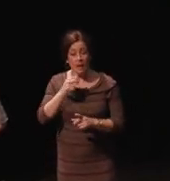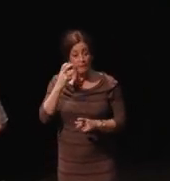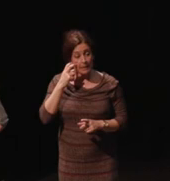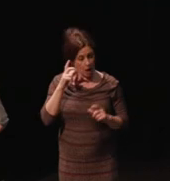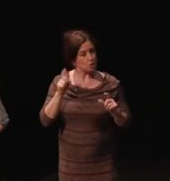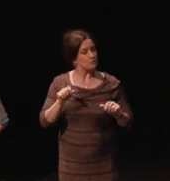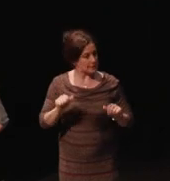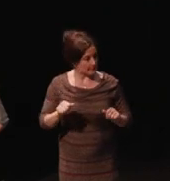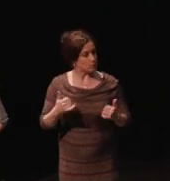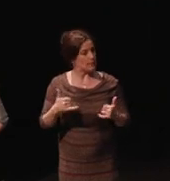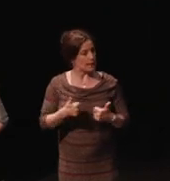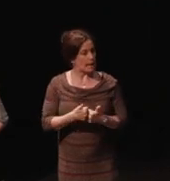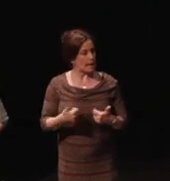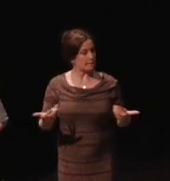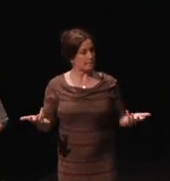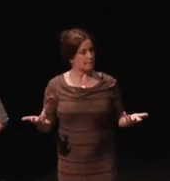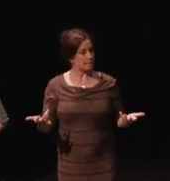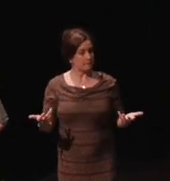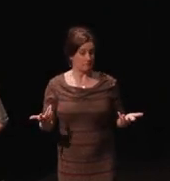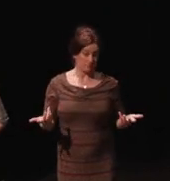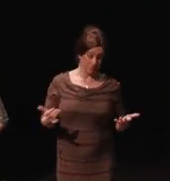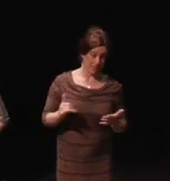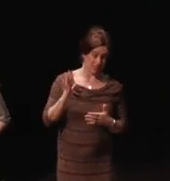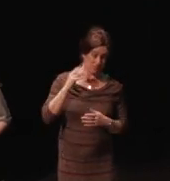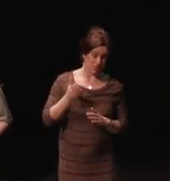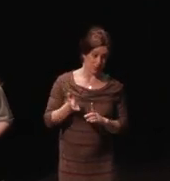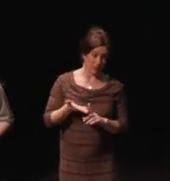game,'' which is by the way pretty persuasive.